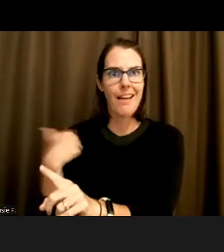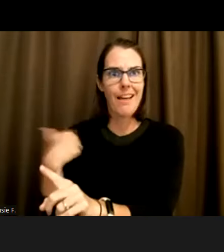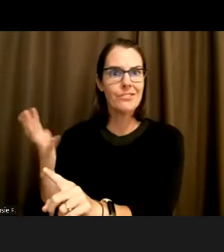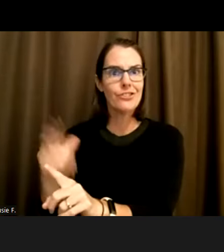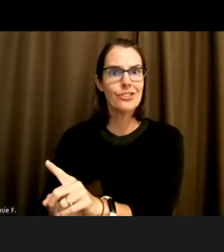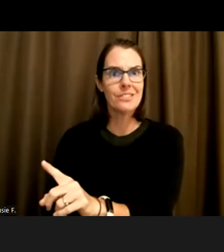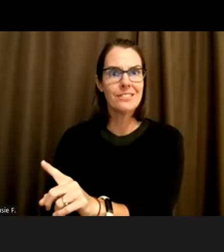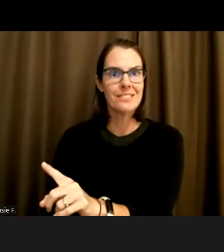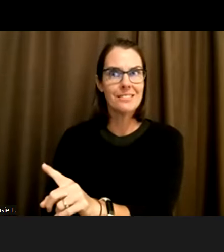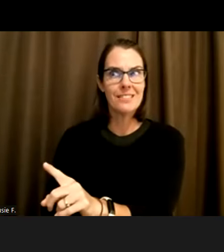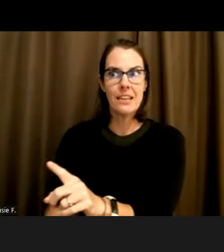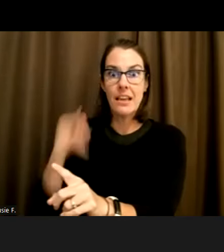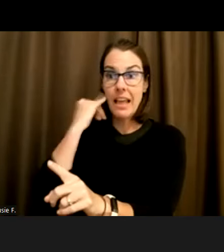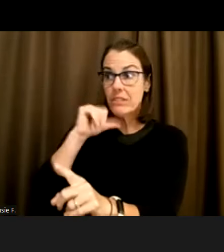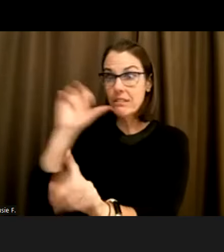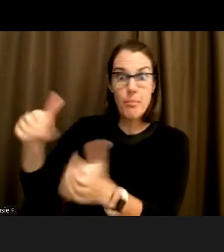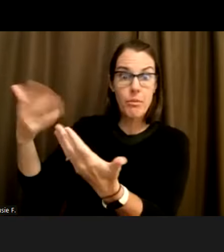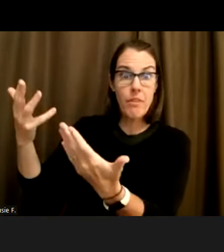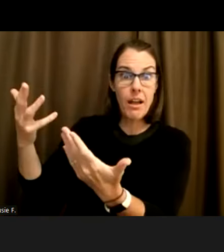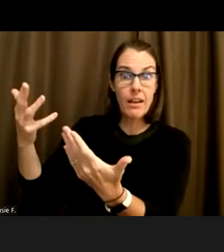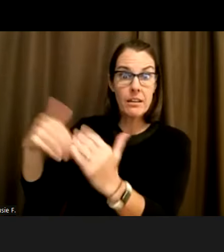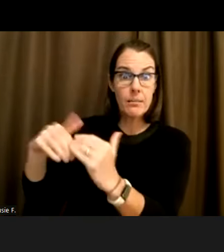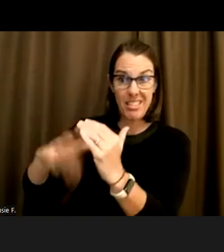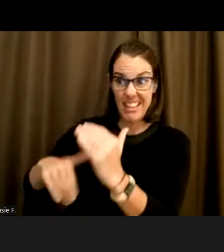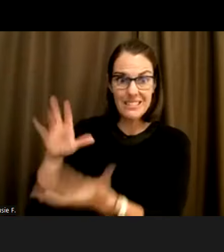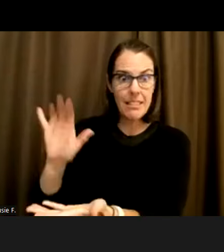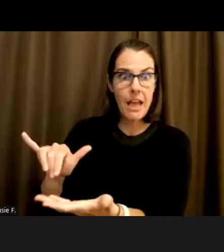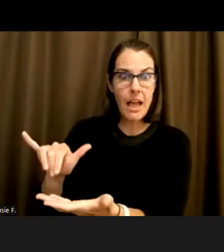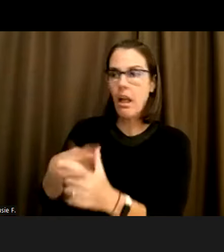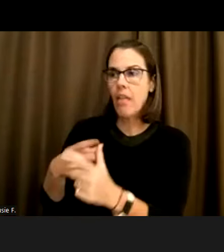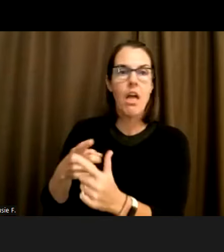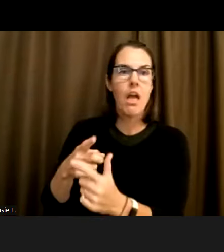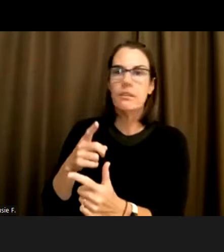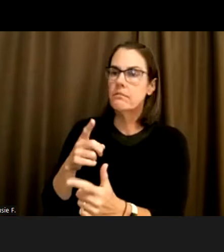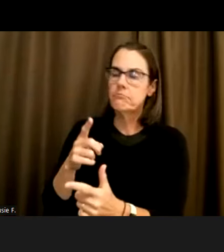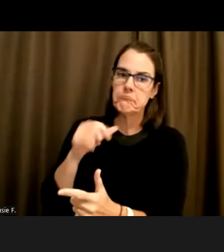than that would have been considered that they weren't doing enough for me.